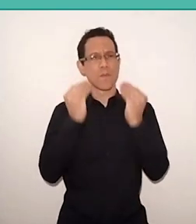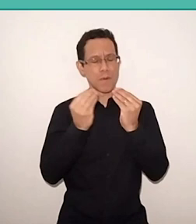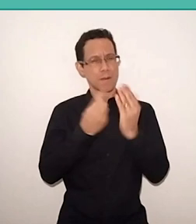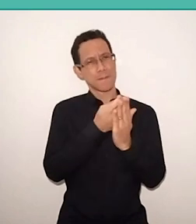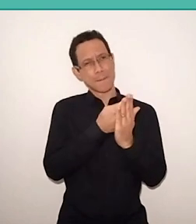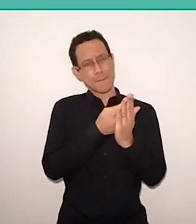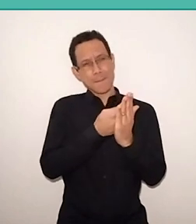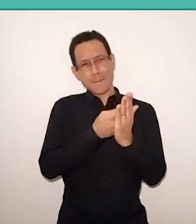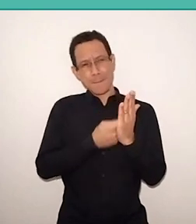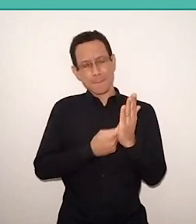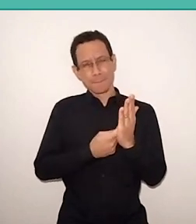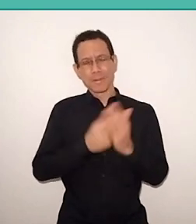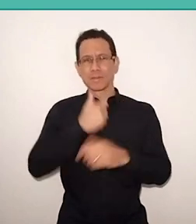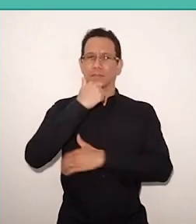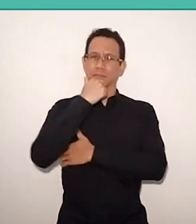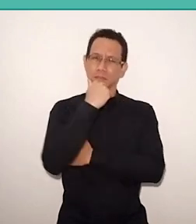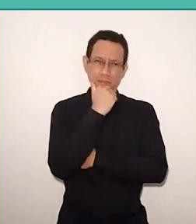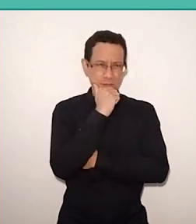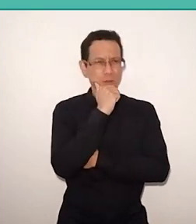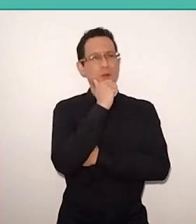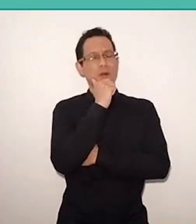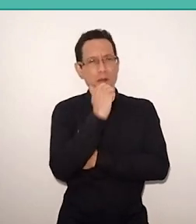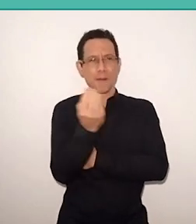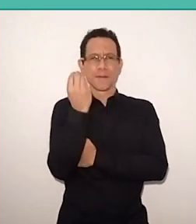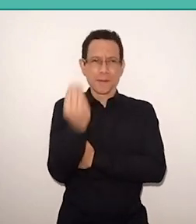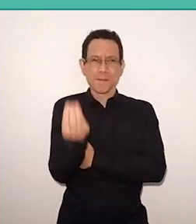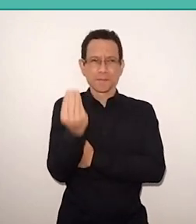"Wow, how can have young people like that